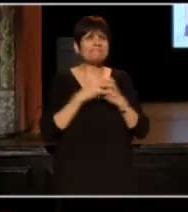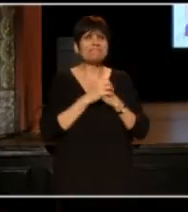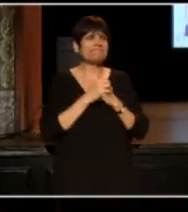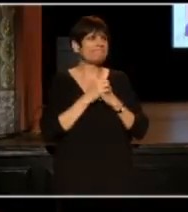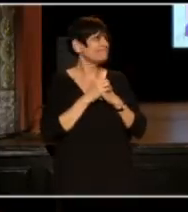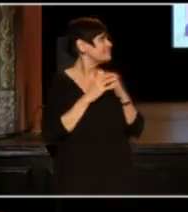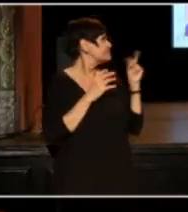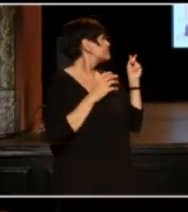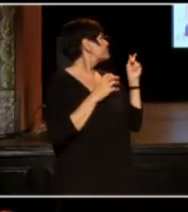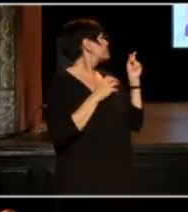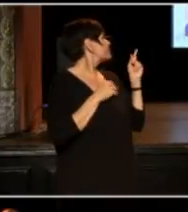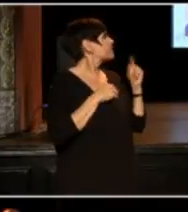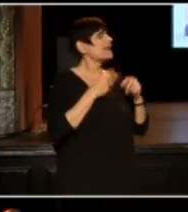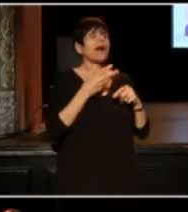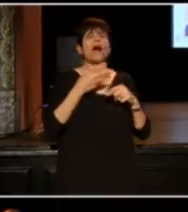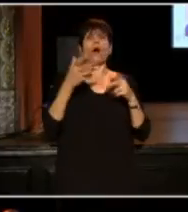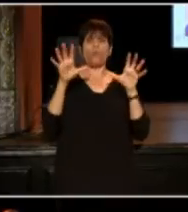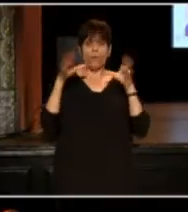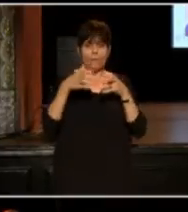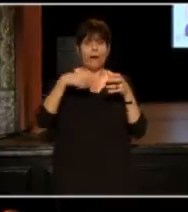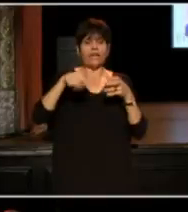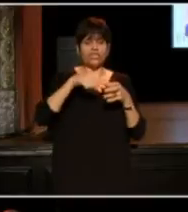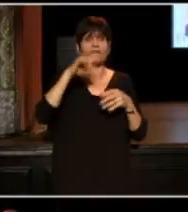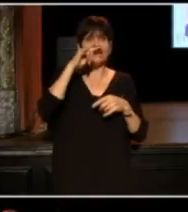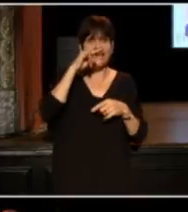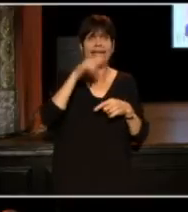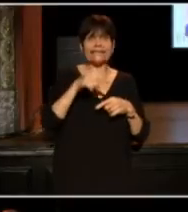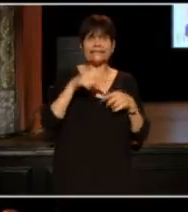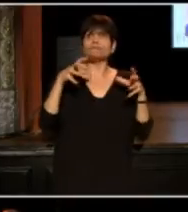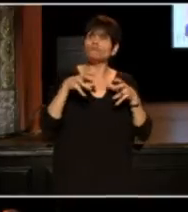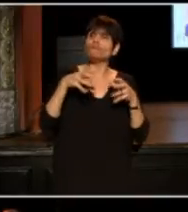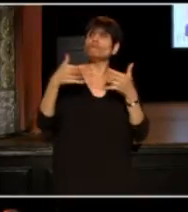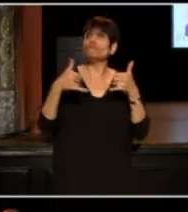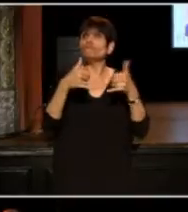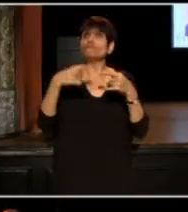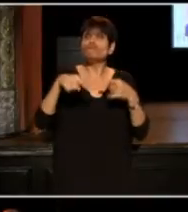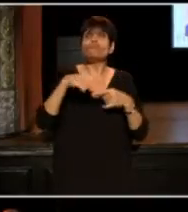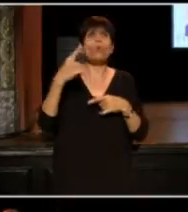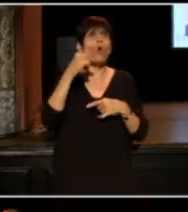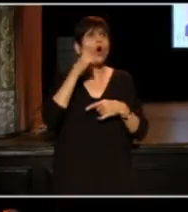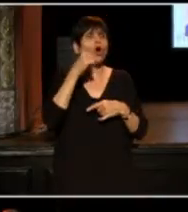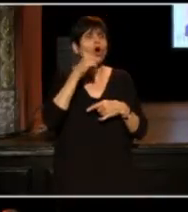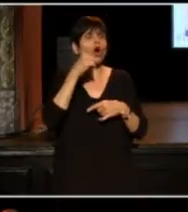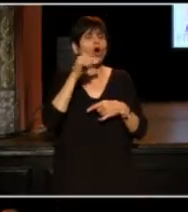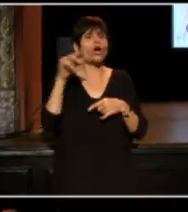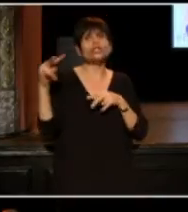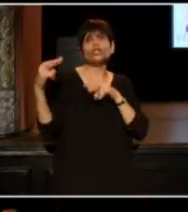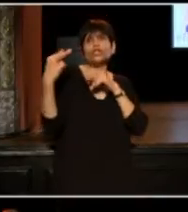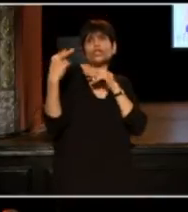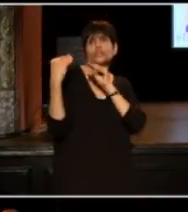I was playing doctor with the rich kids and when this one girl was her turn to kiss me